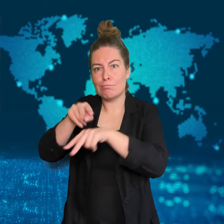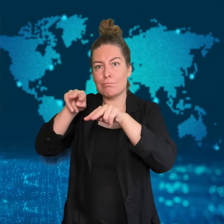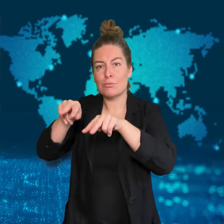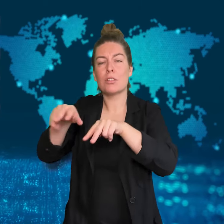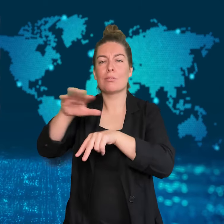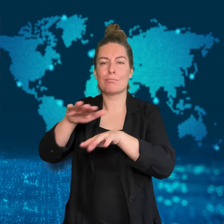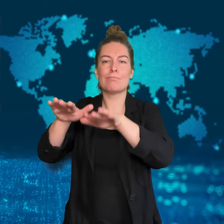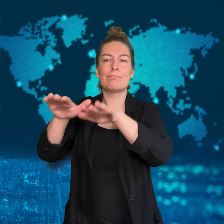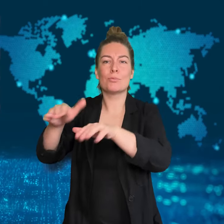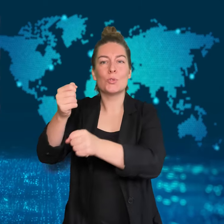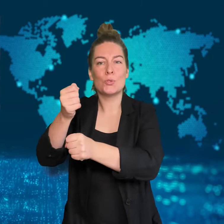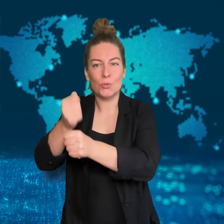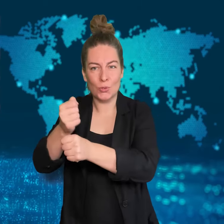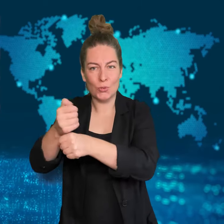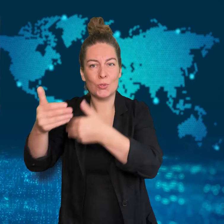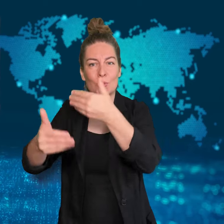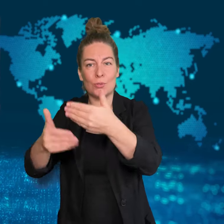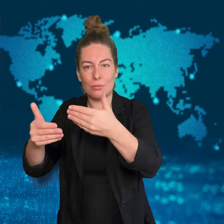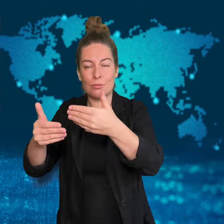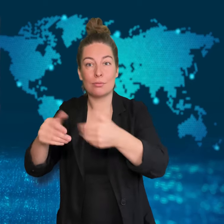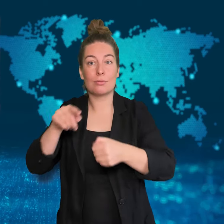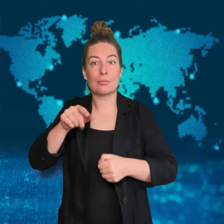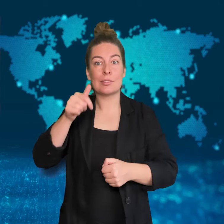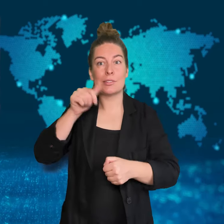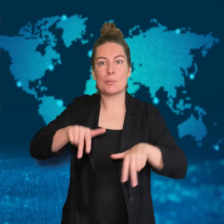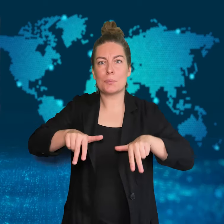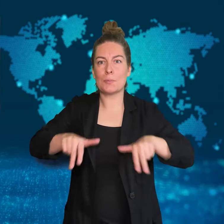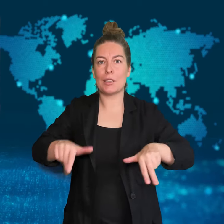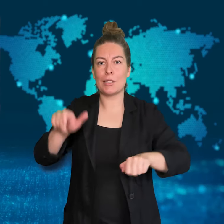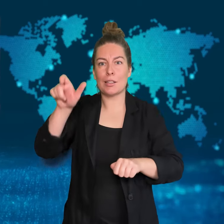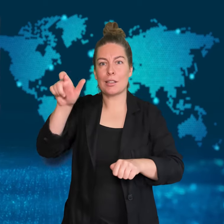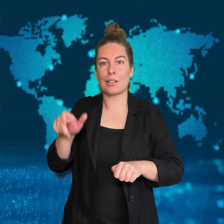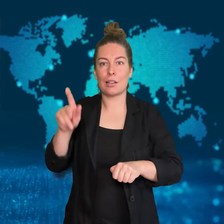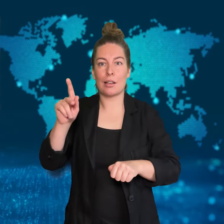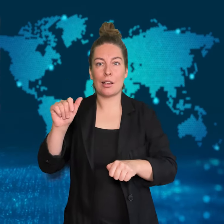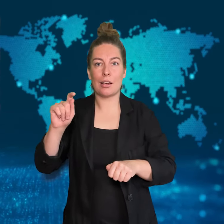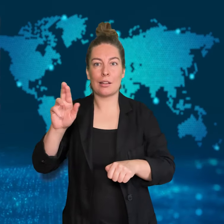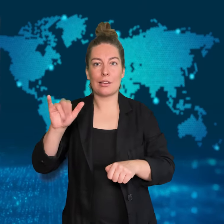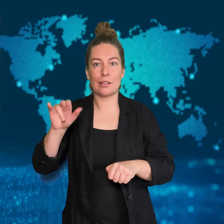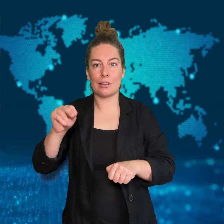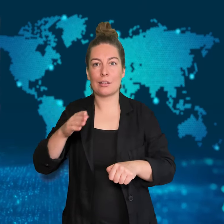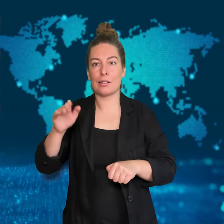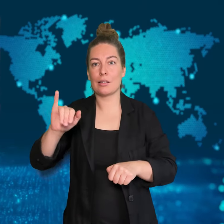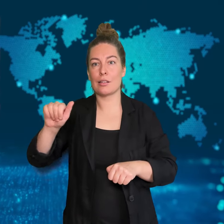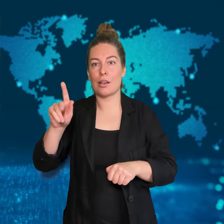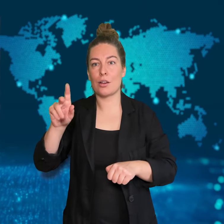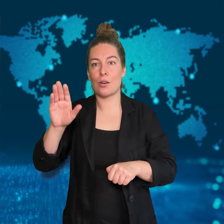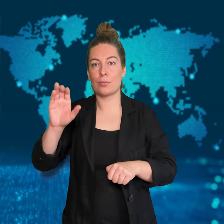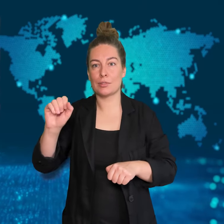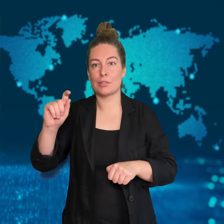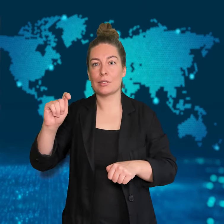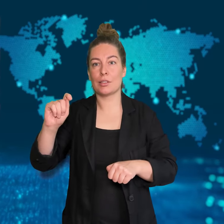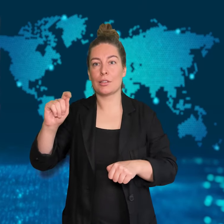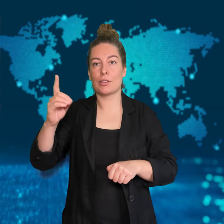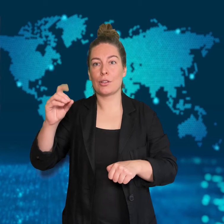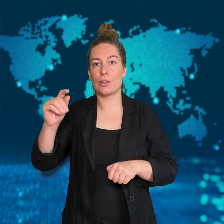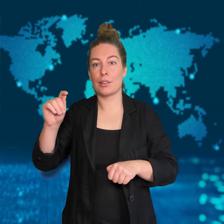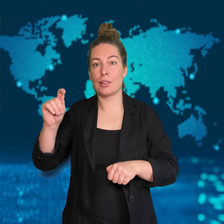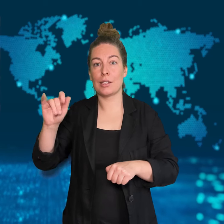The country's prime minister, Katrí­n Jakobsdóttir, did not participate